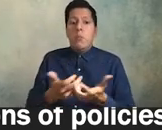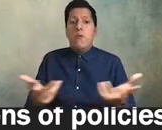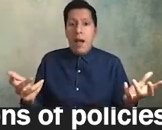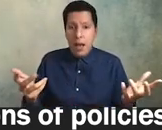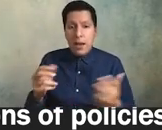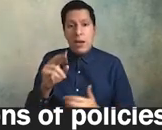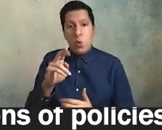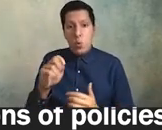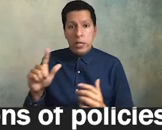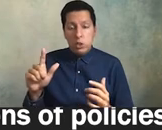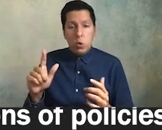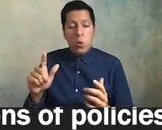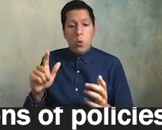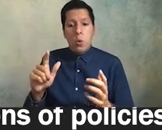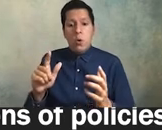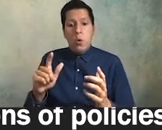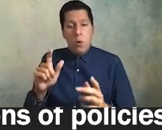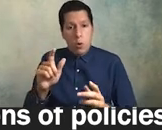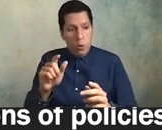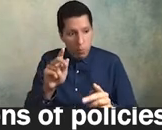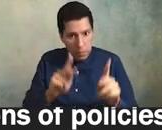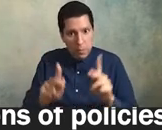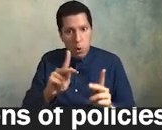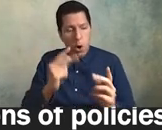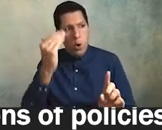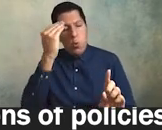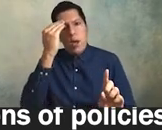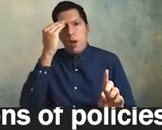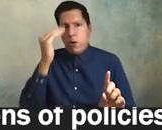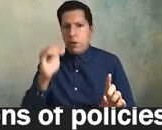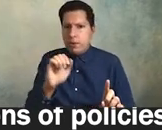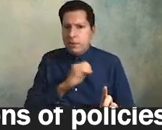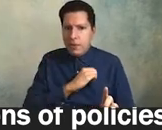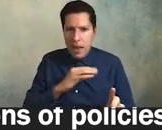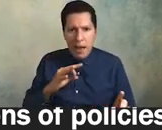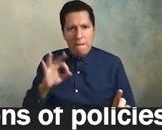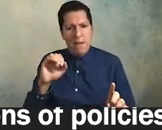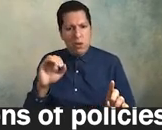employees and that help faculty staff members and campus leaders become more highly skilled